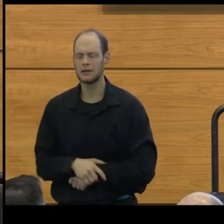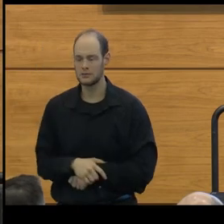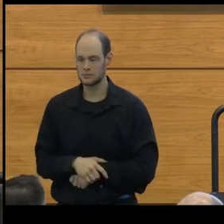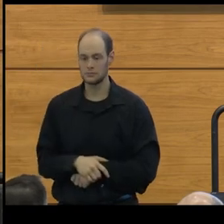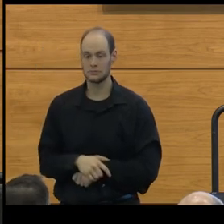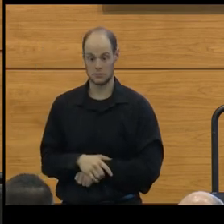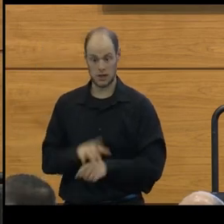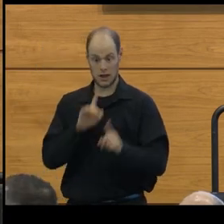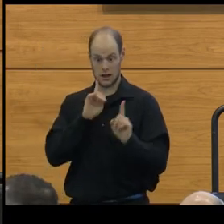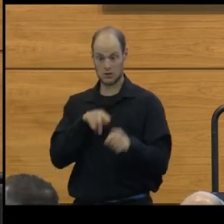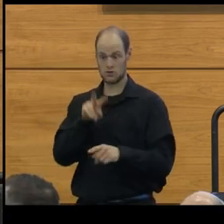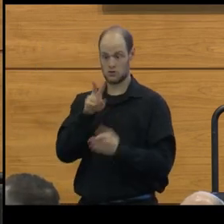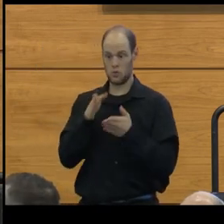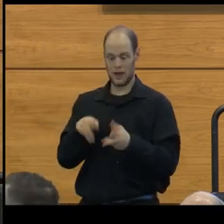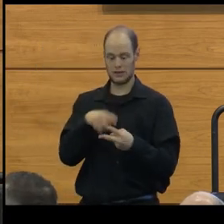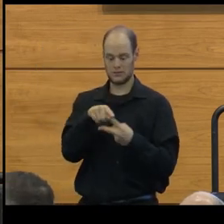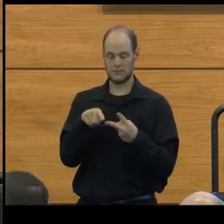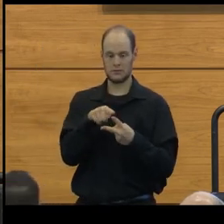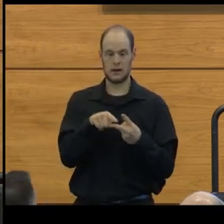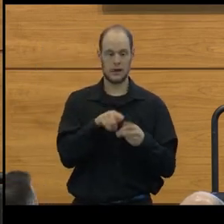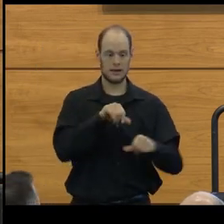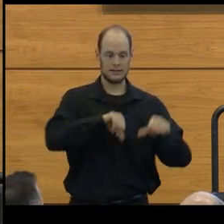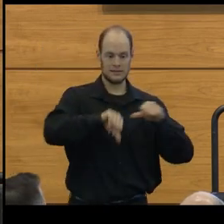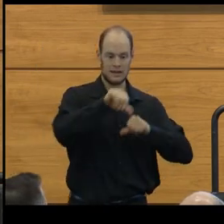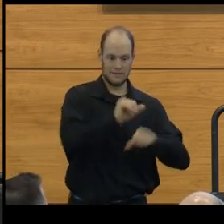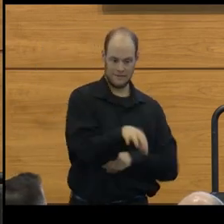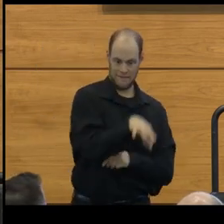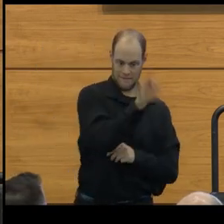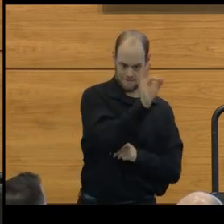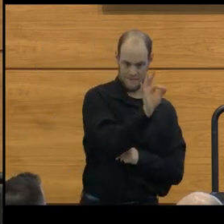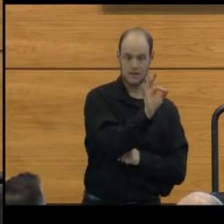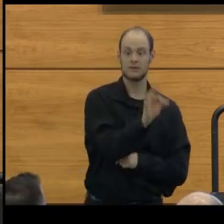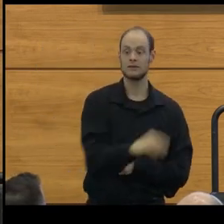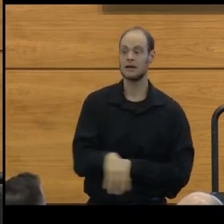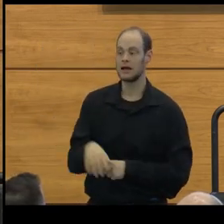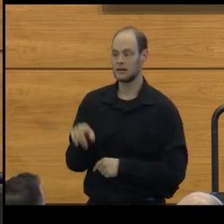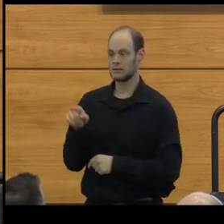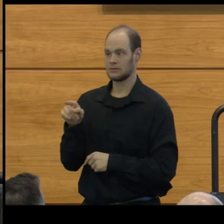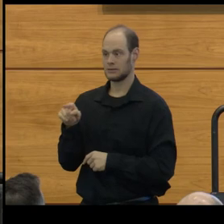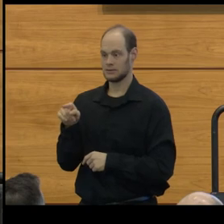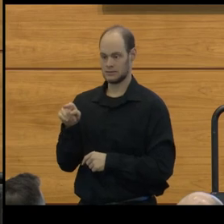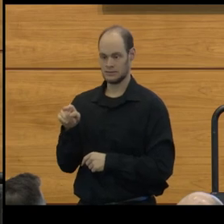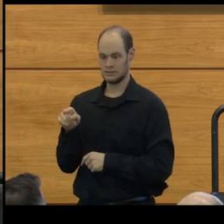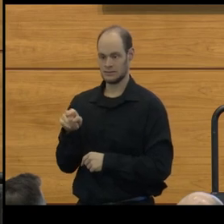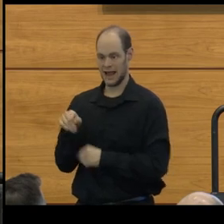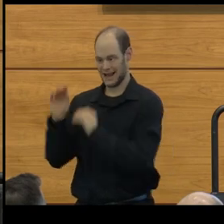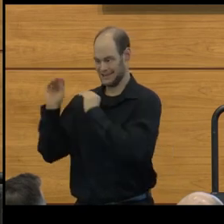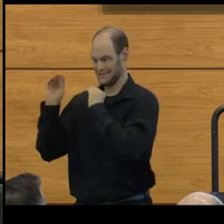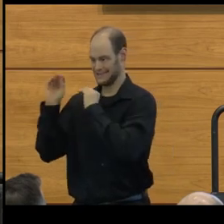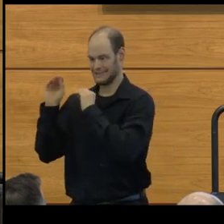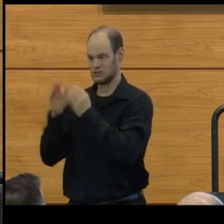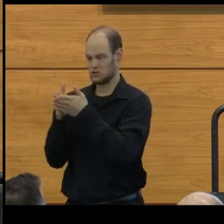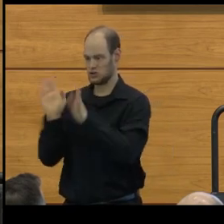She answers in two ways, through scientific discovery and by educating the general public,